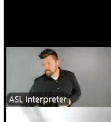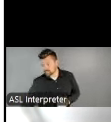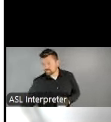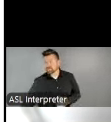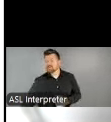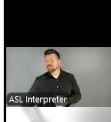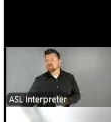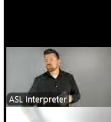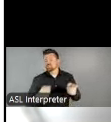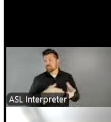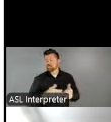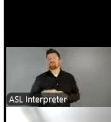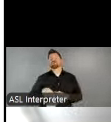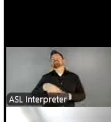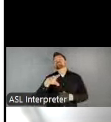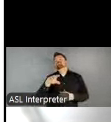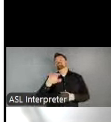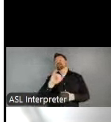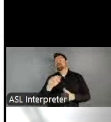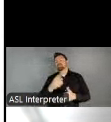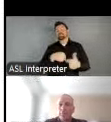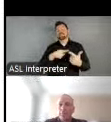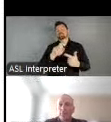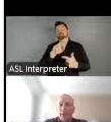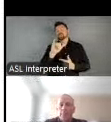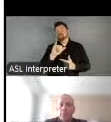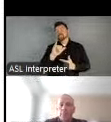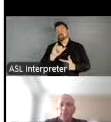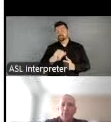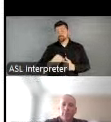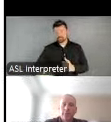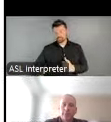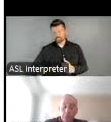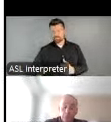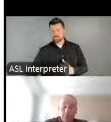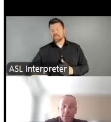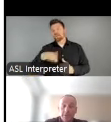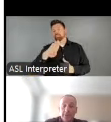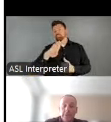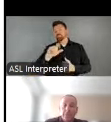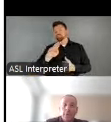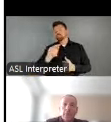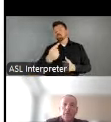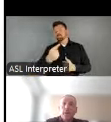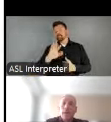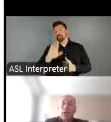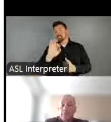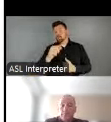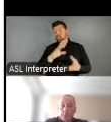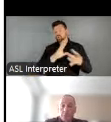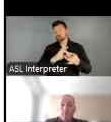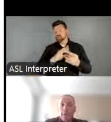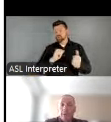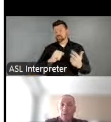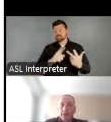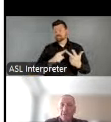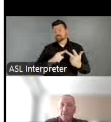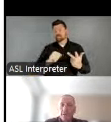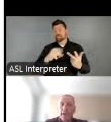Tracy Knuckles, Practice Lead Arts and Culture at Bloomberg Associates, Patricia Mullaney-Loss, our